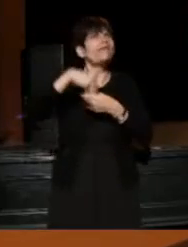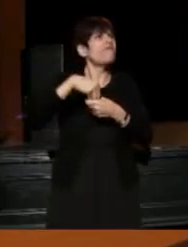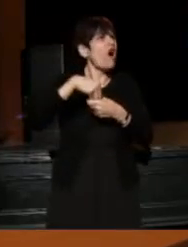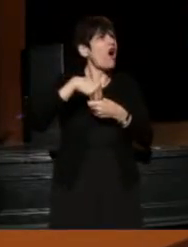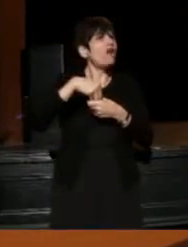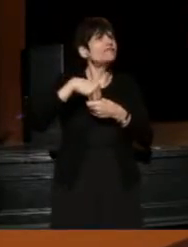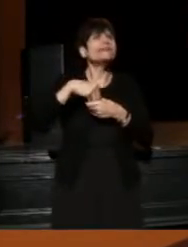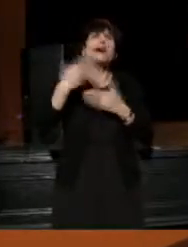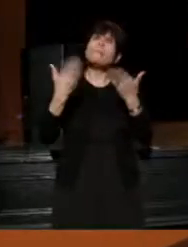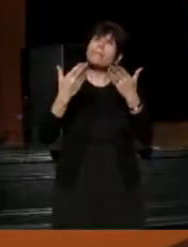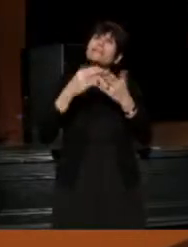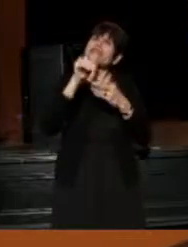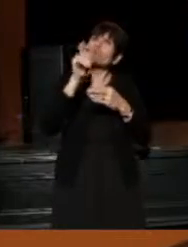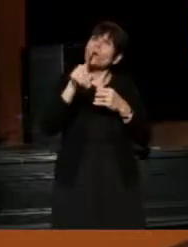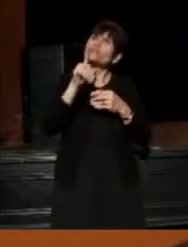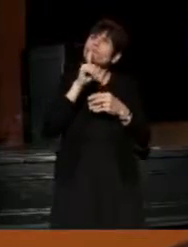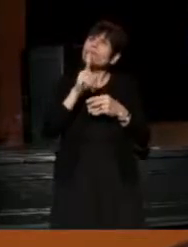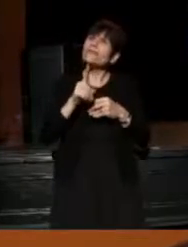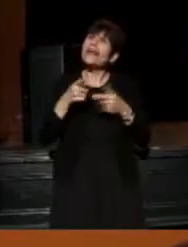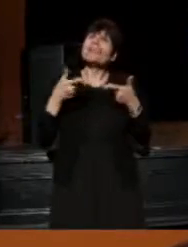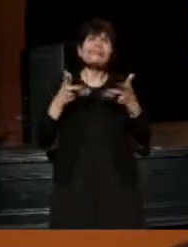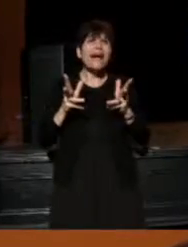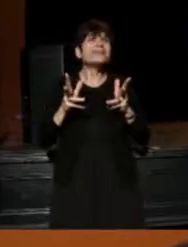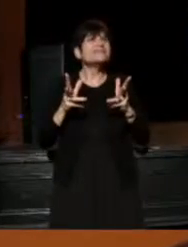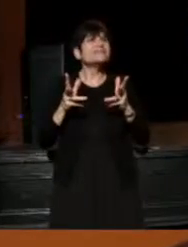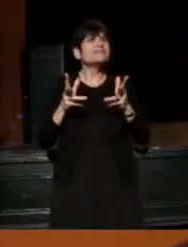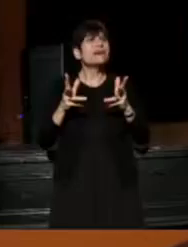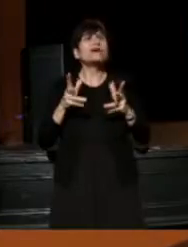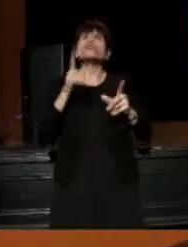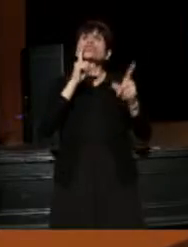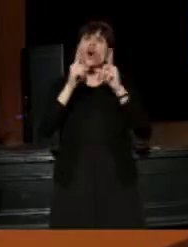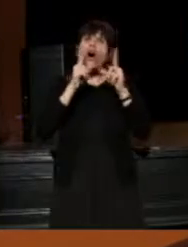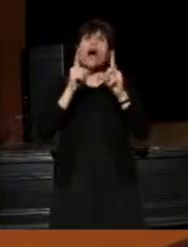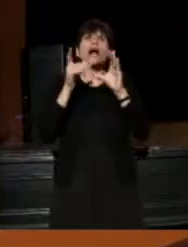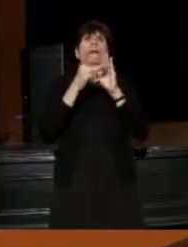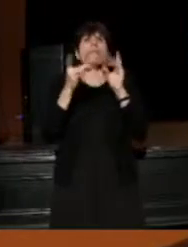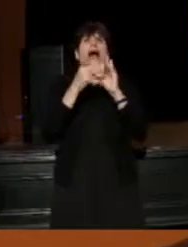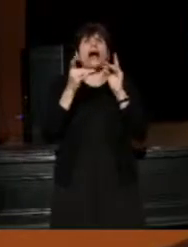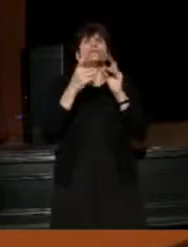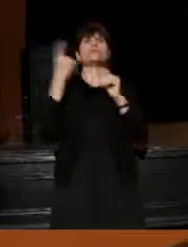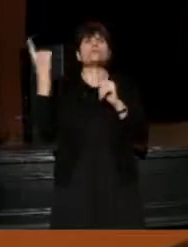and maybe, this question of "Let's just talk about something that happened,